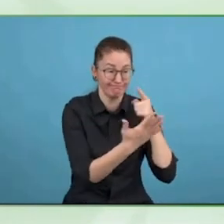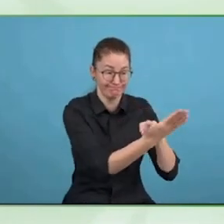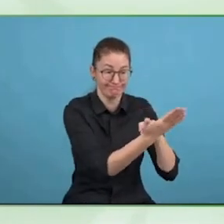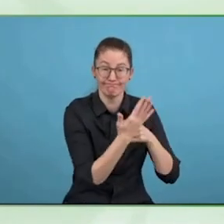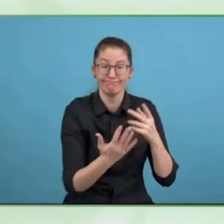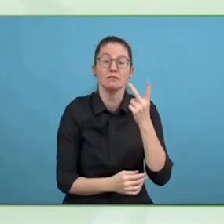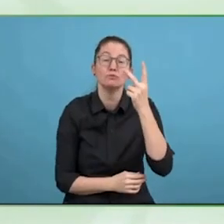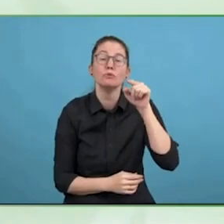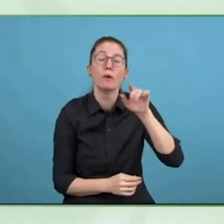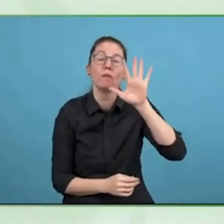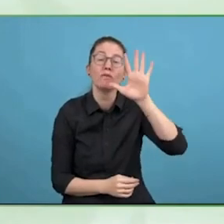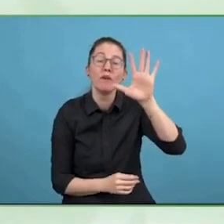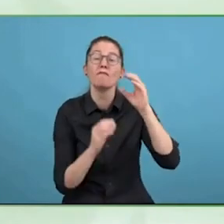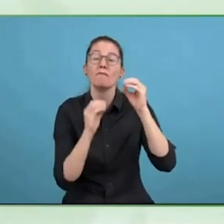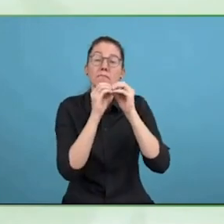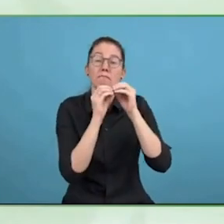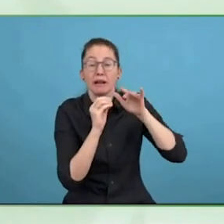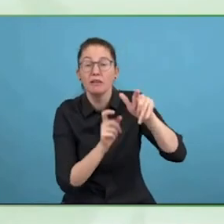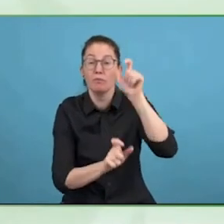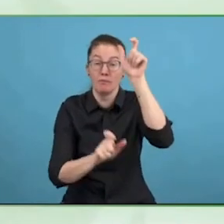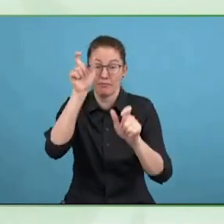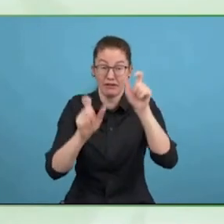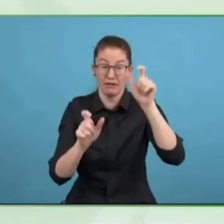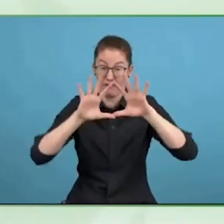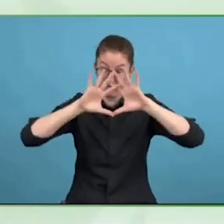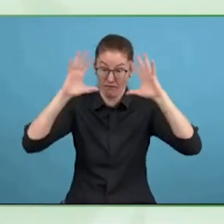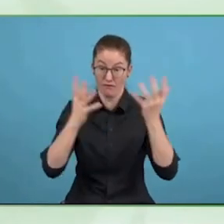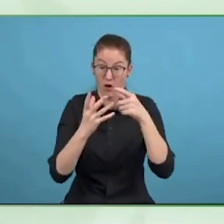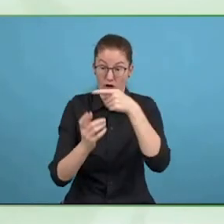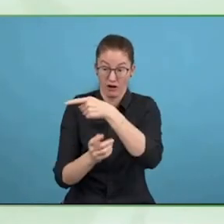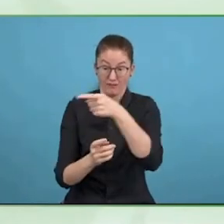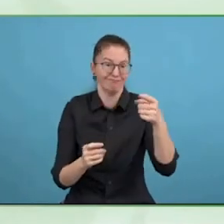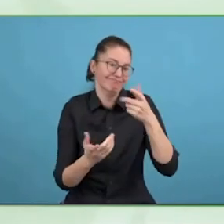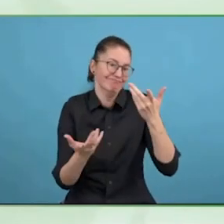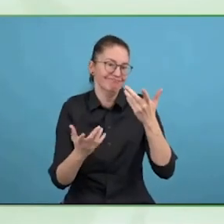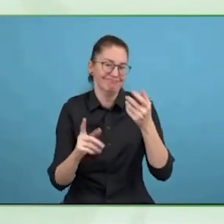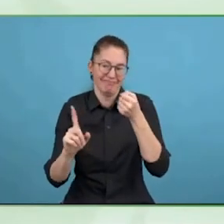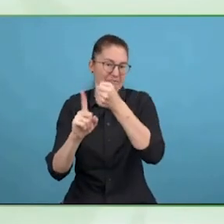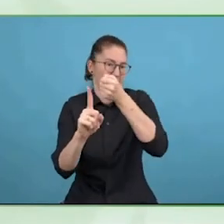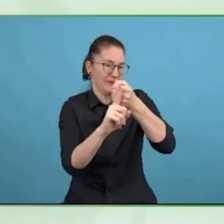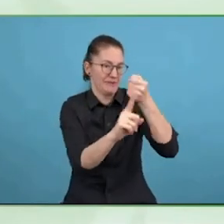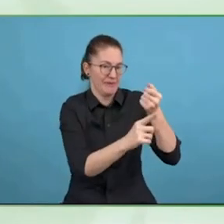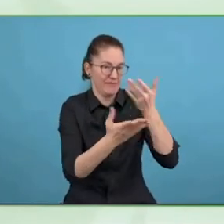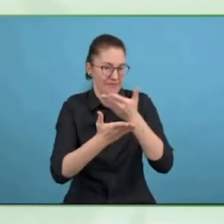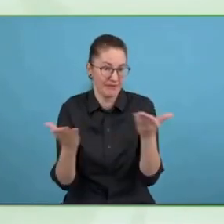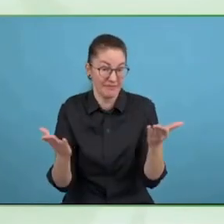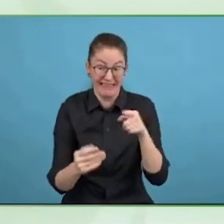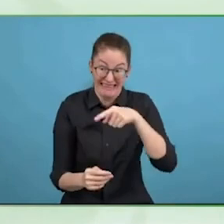disabilities is one of the biggest barriers, and again, the power of data and evidence can make a change.